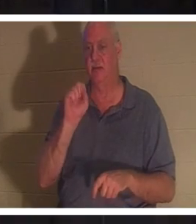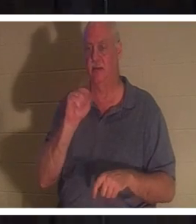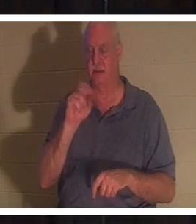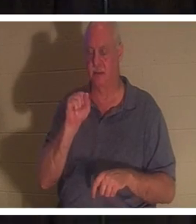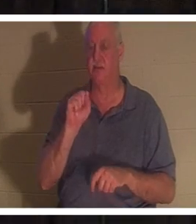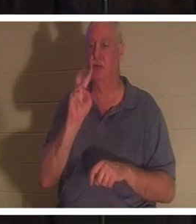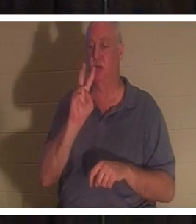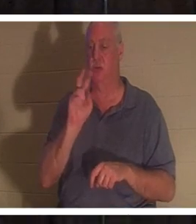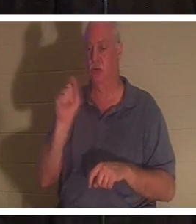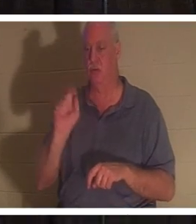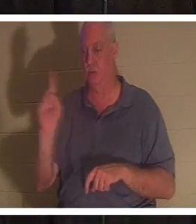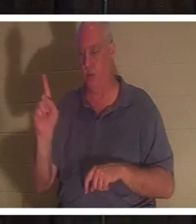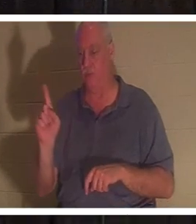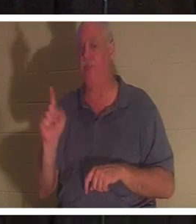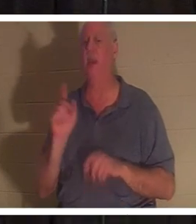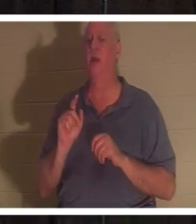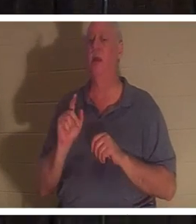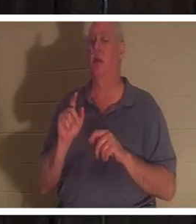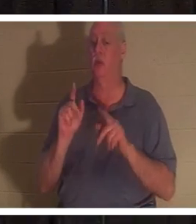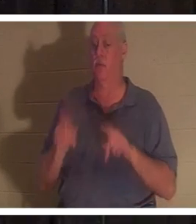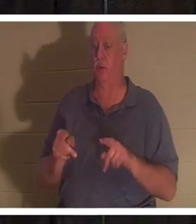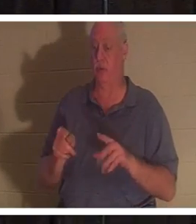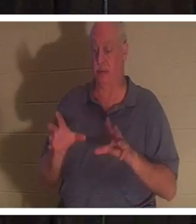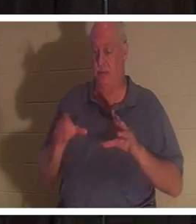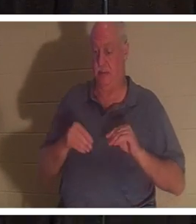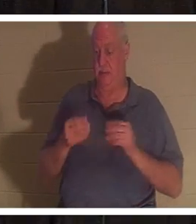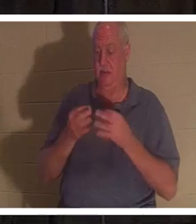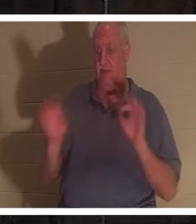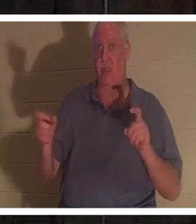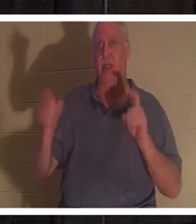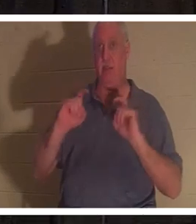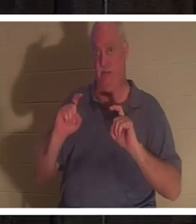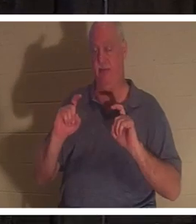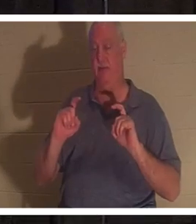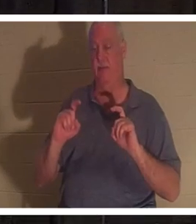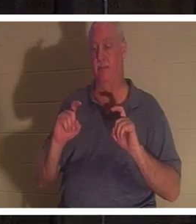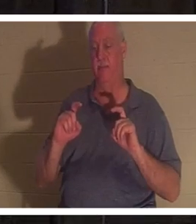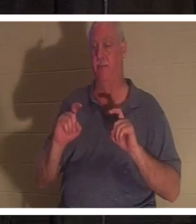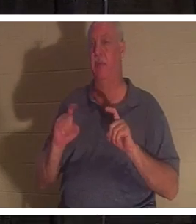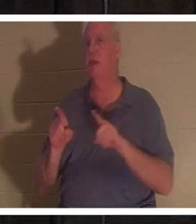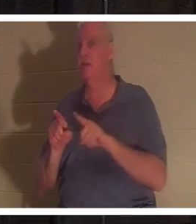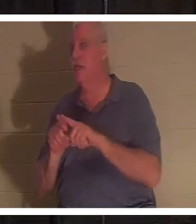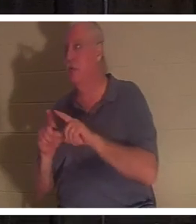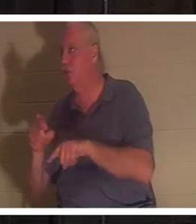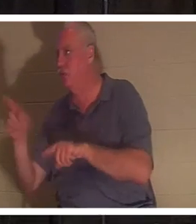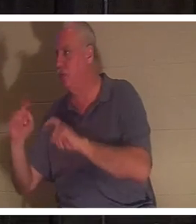this free gift, and it is a gift just like you give your kids a gift at Christmas. They don't